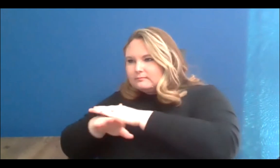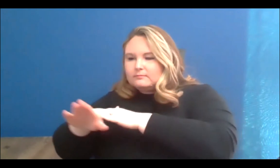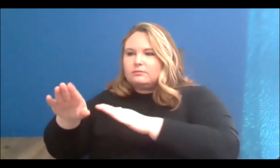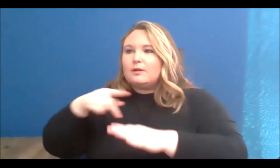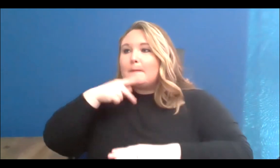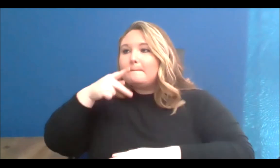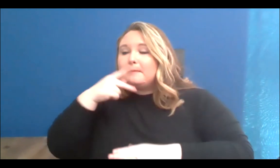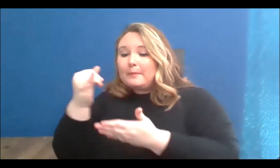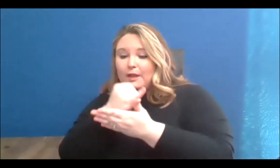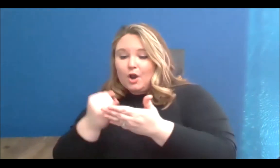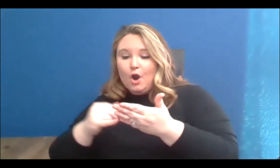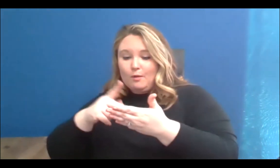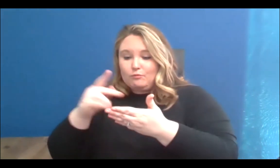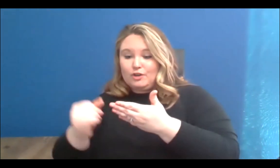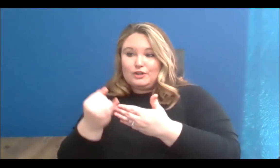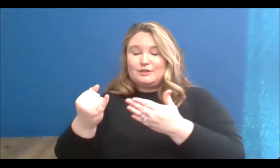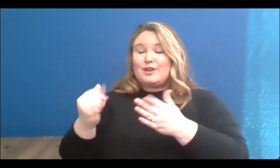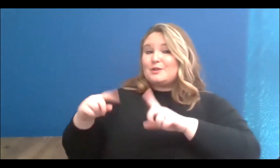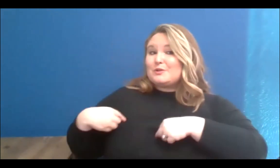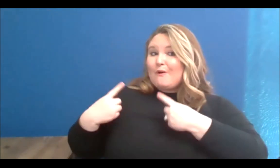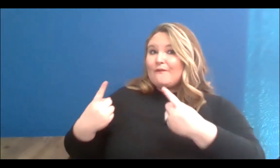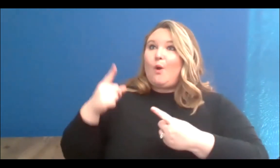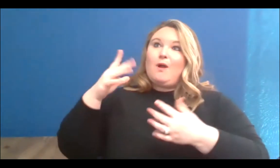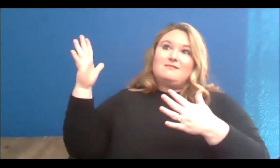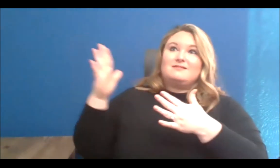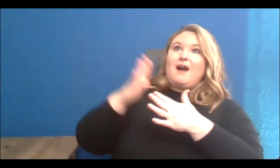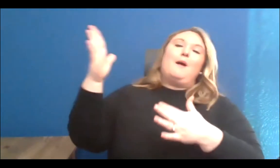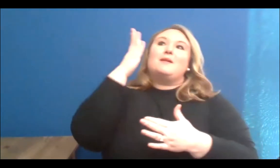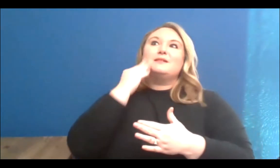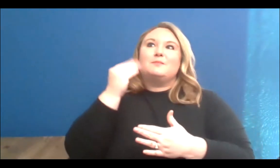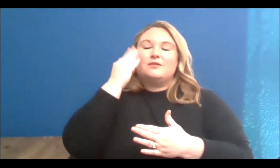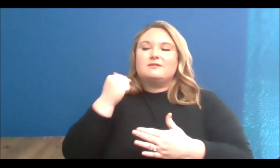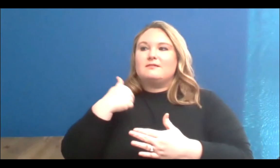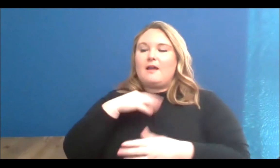life so far has been being able to do an art installation for Nuit Blanche